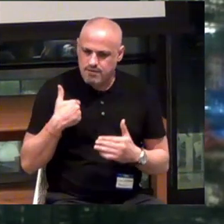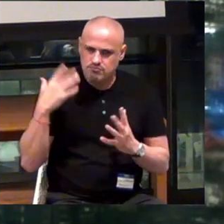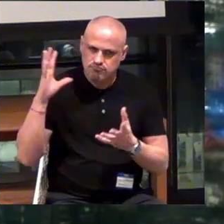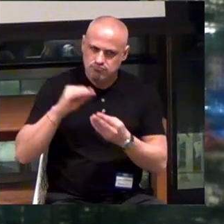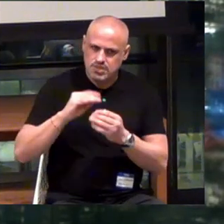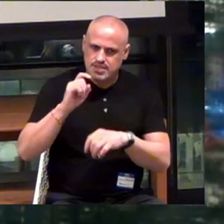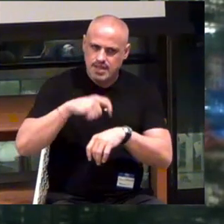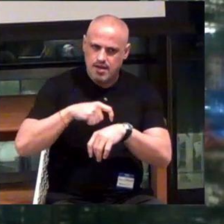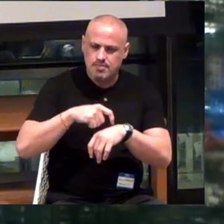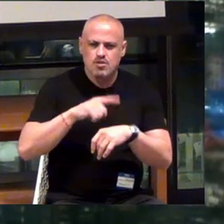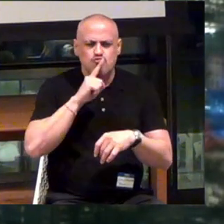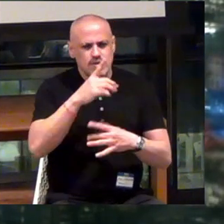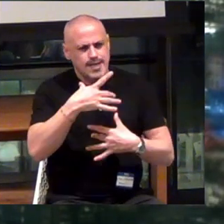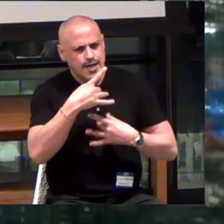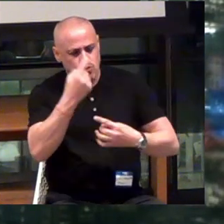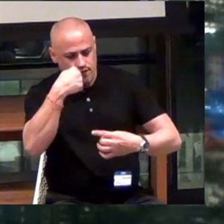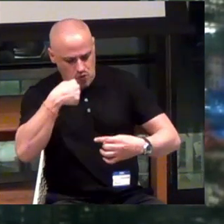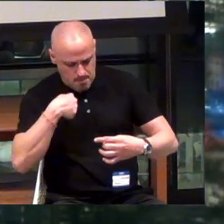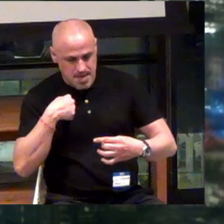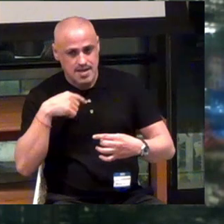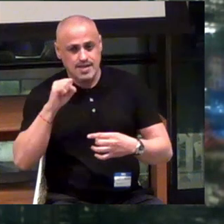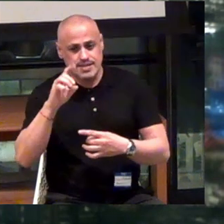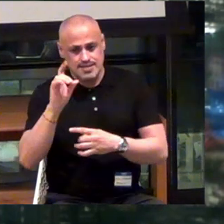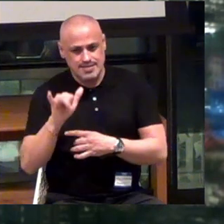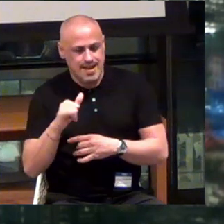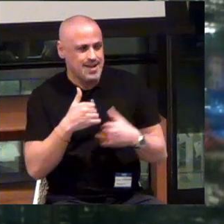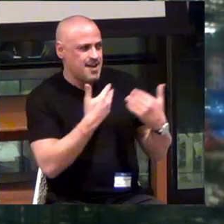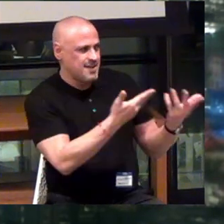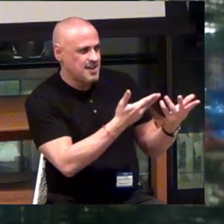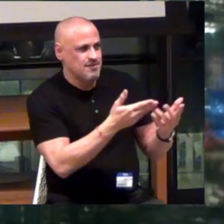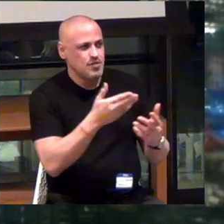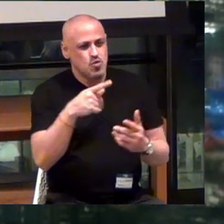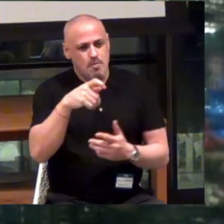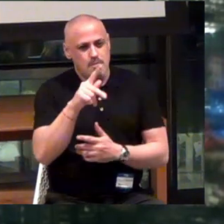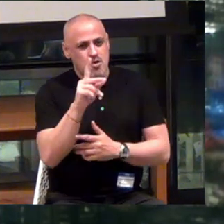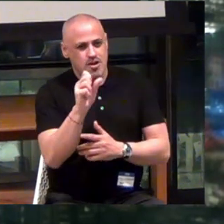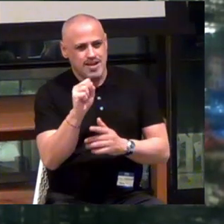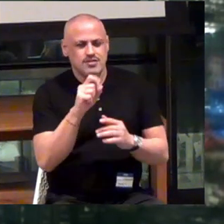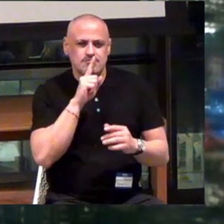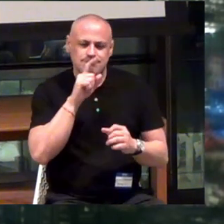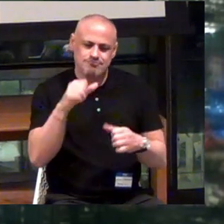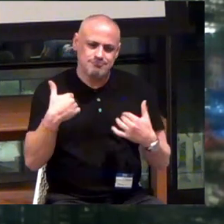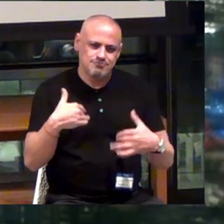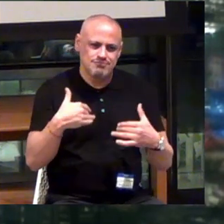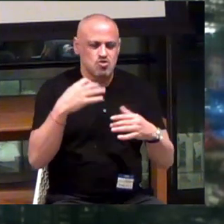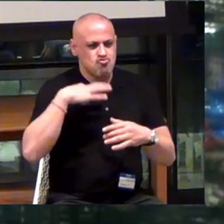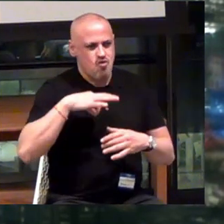It's been really, really interesting for me and Sandy -- I give you and Perkins a tremendous amount of credit.